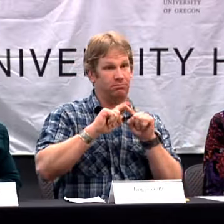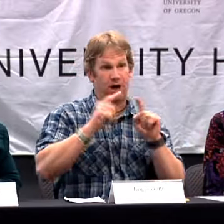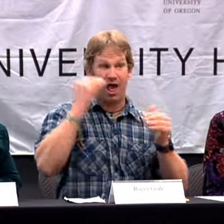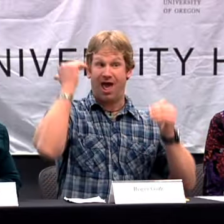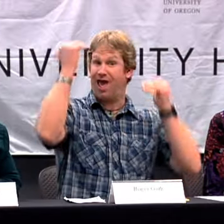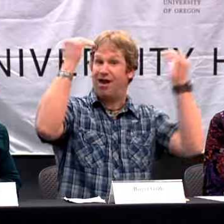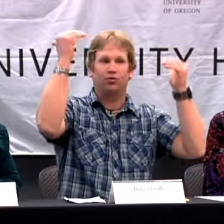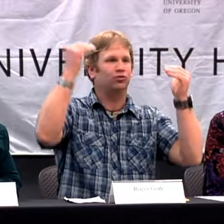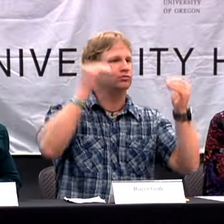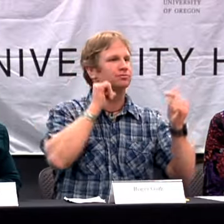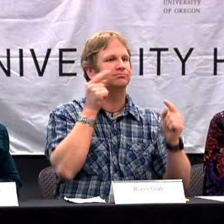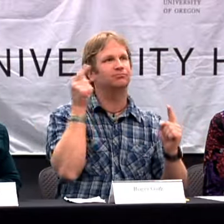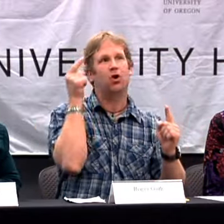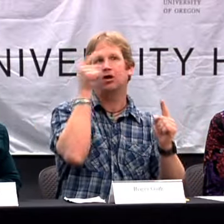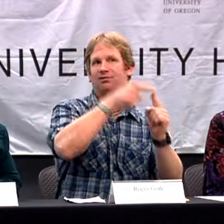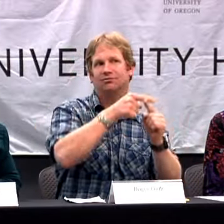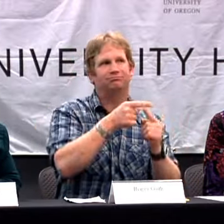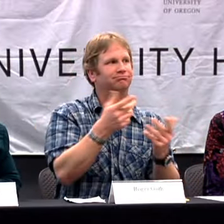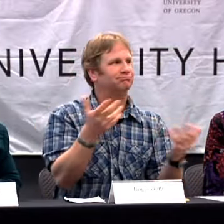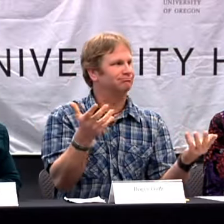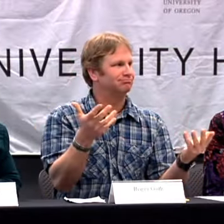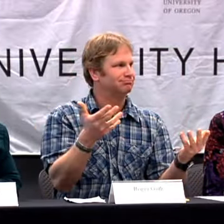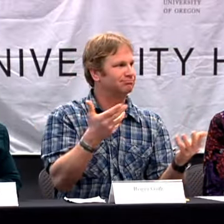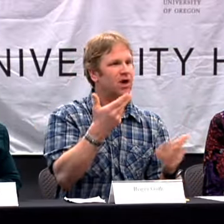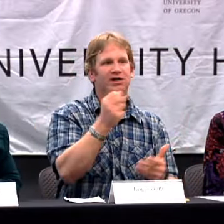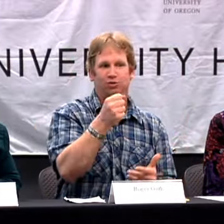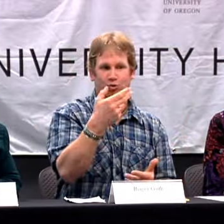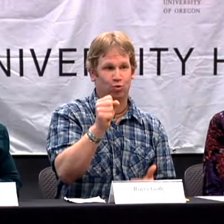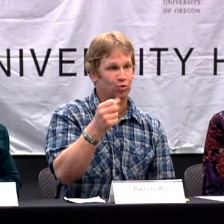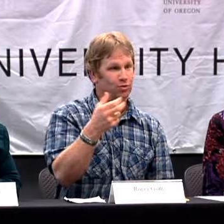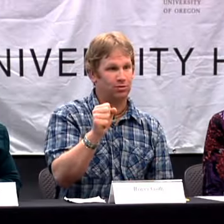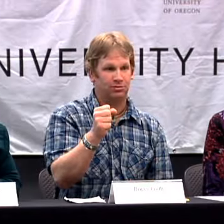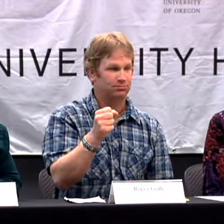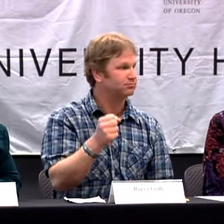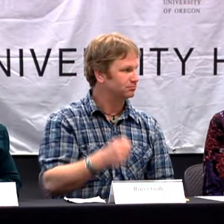AND THAT WAS MY FIRST EXPERIENCE. BUT WITH ADULTS I DIDN'T MEET A DEAF ADULT UNTIL HIGH SCHOOL.